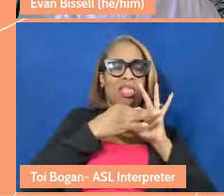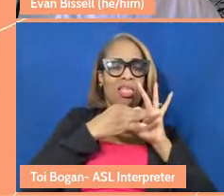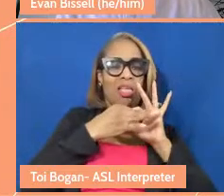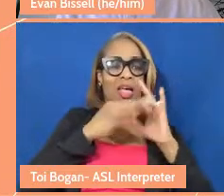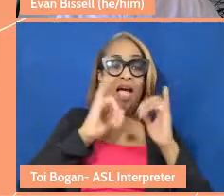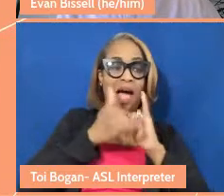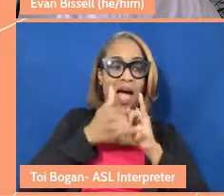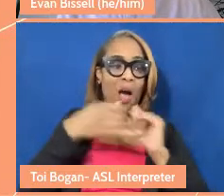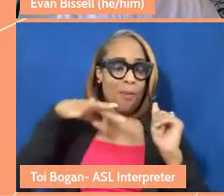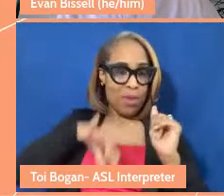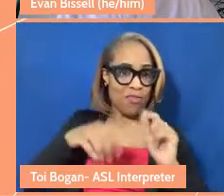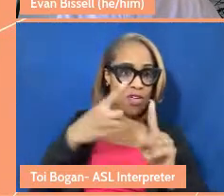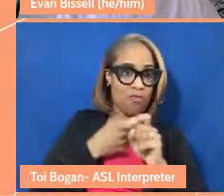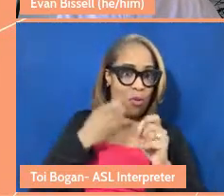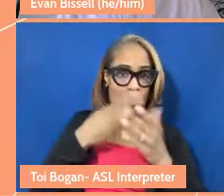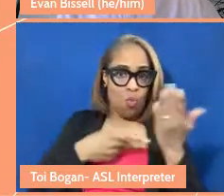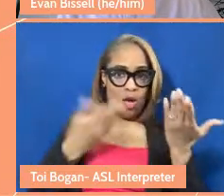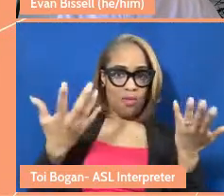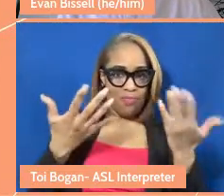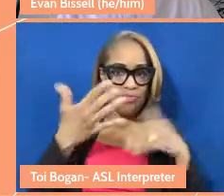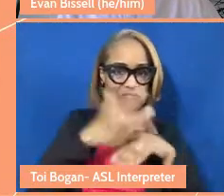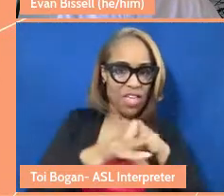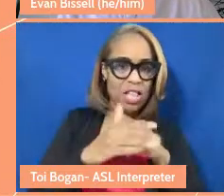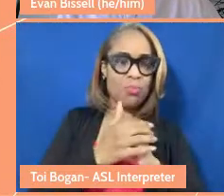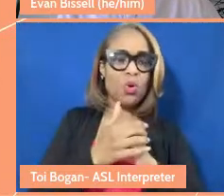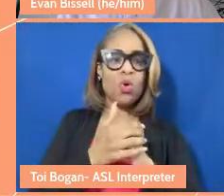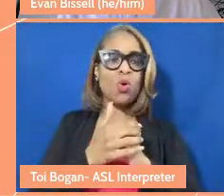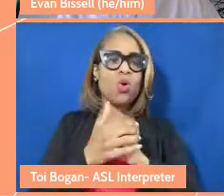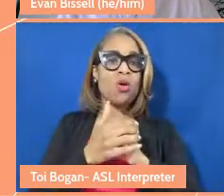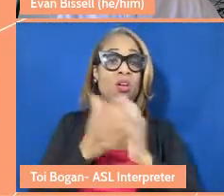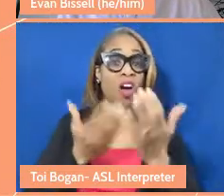what is available, and what is available and being offered, and how can we